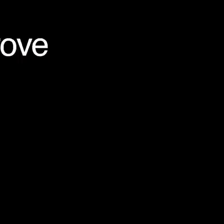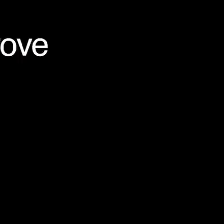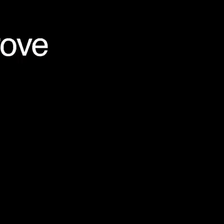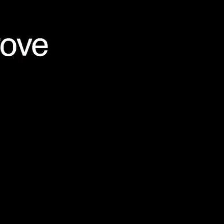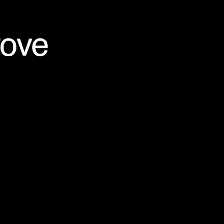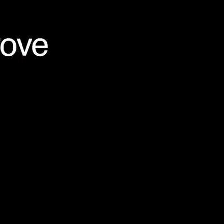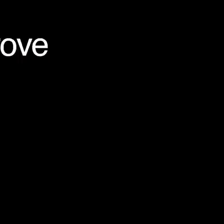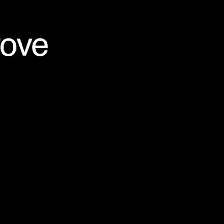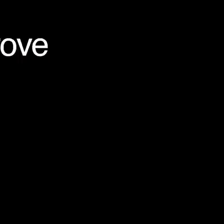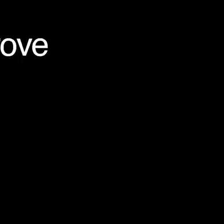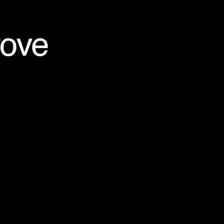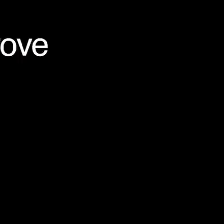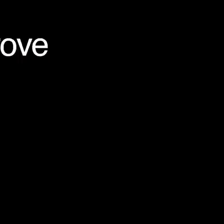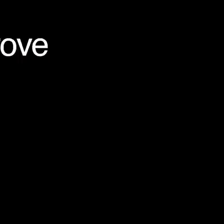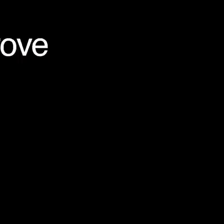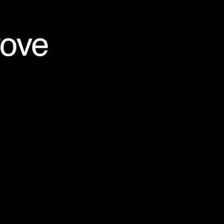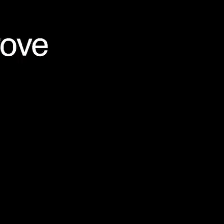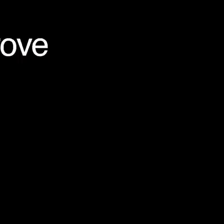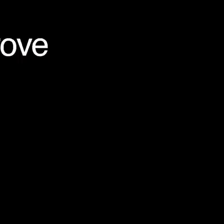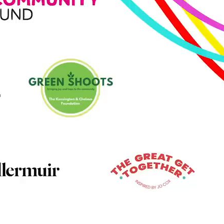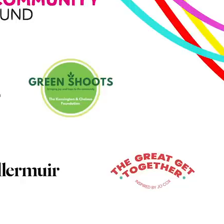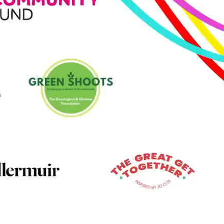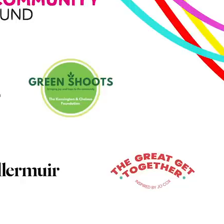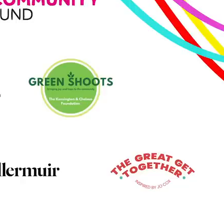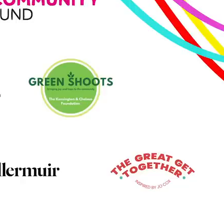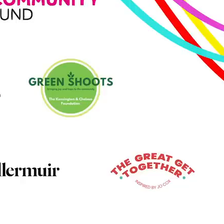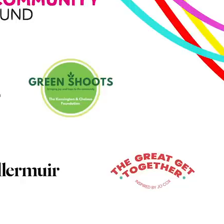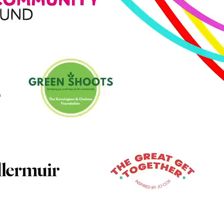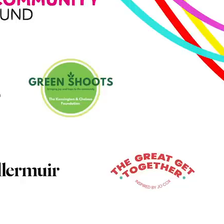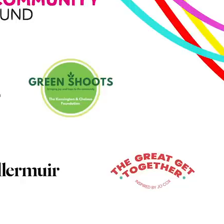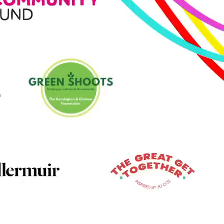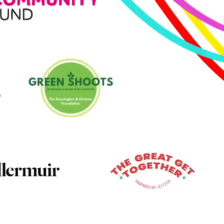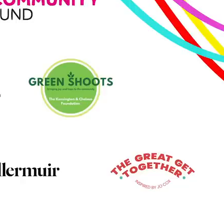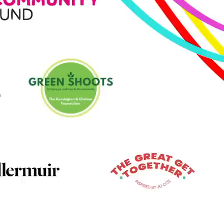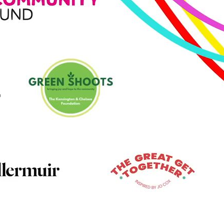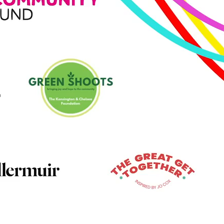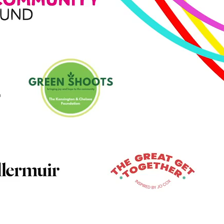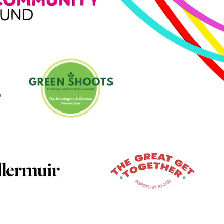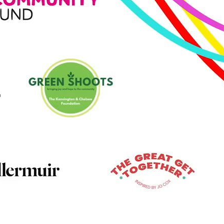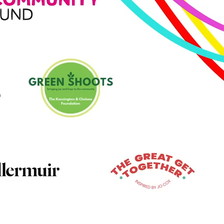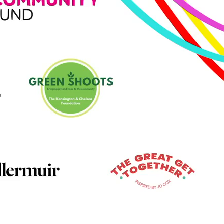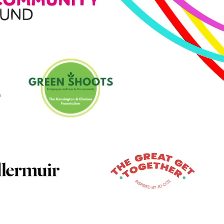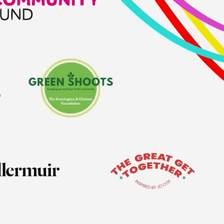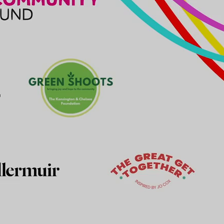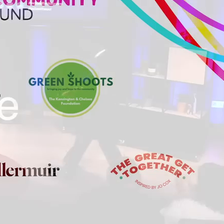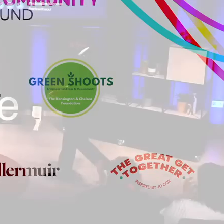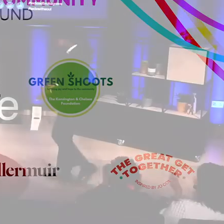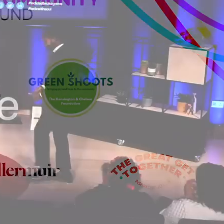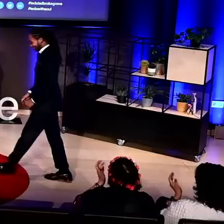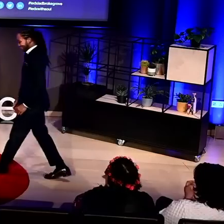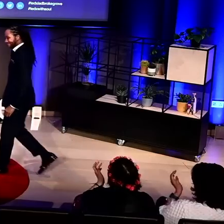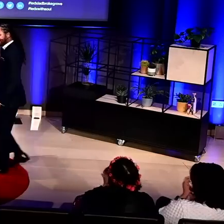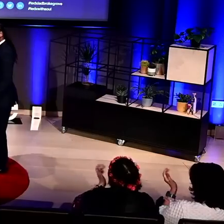Transcriber: Giulia Sgarbossa Reviewer: Iordana Baniora